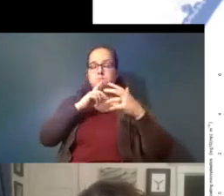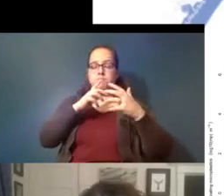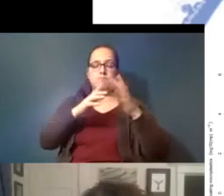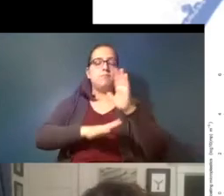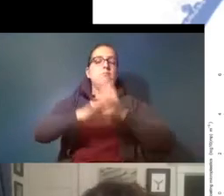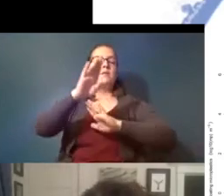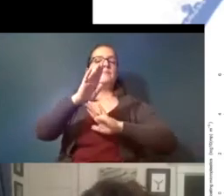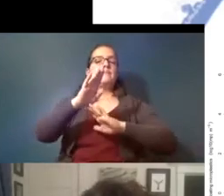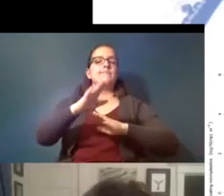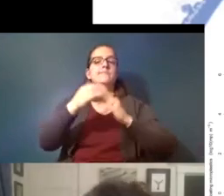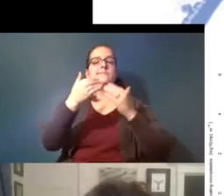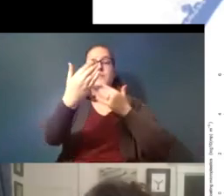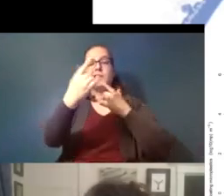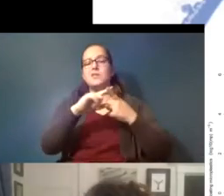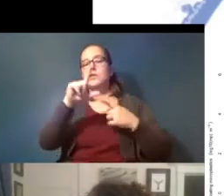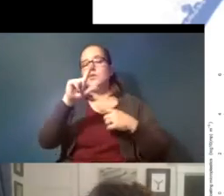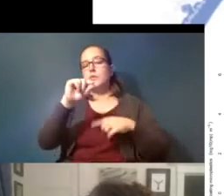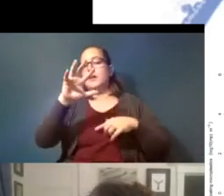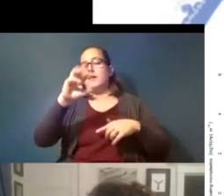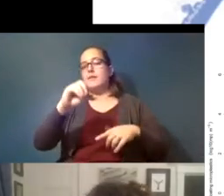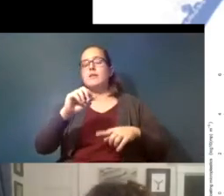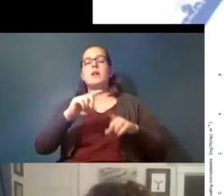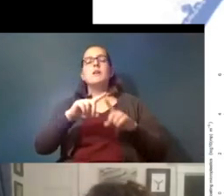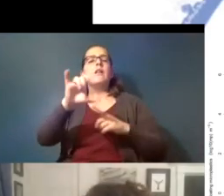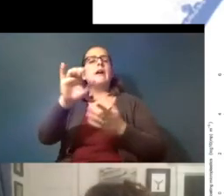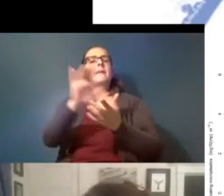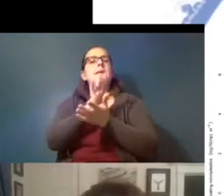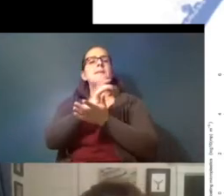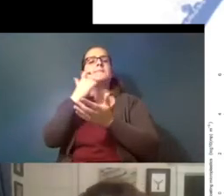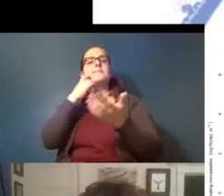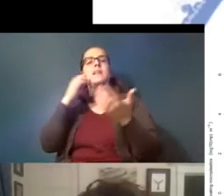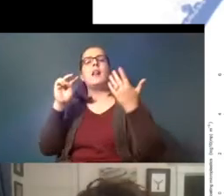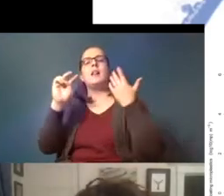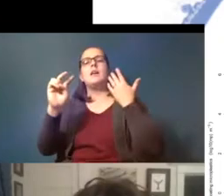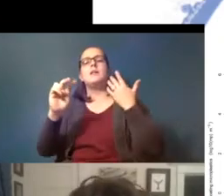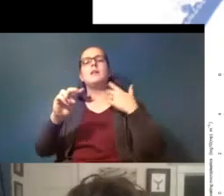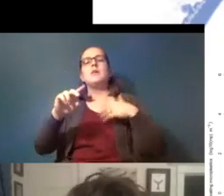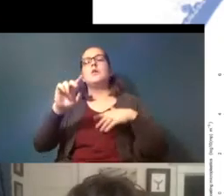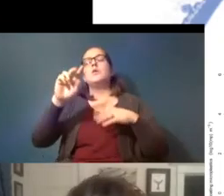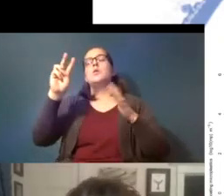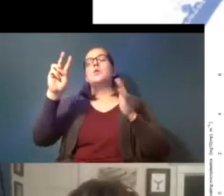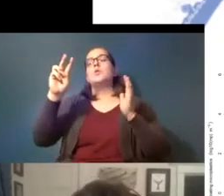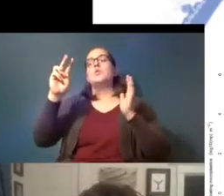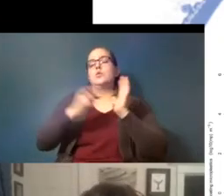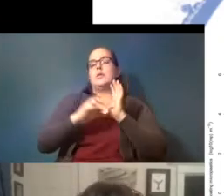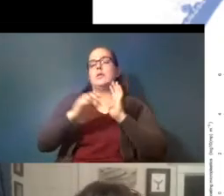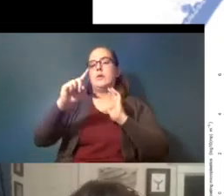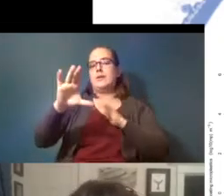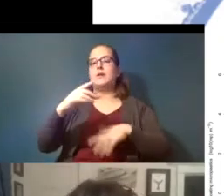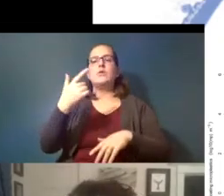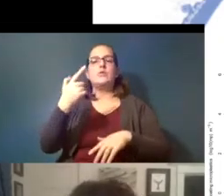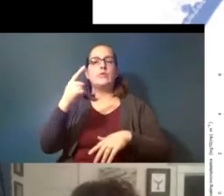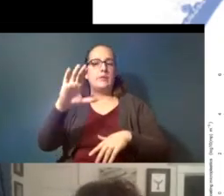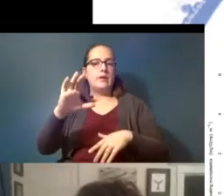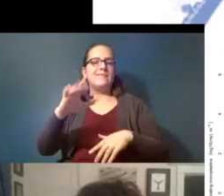out to 2050. well this paper looked out to 2100 so being a little bit more forward thinking there